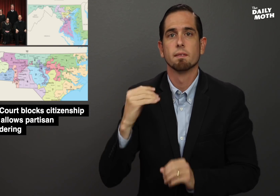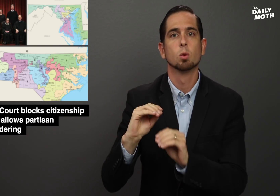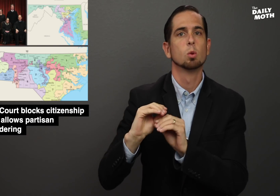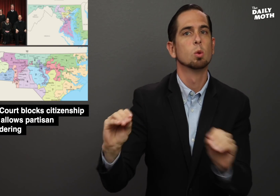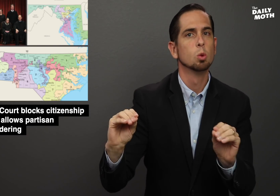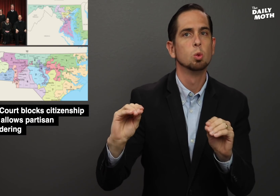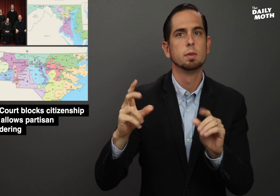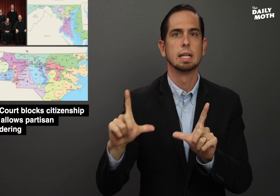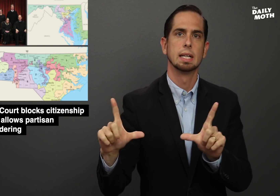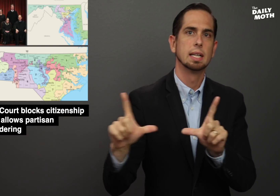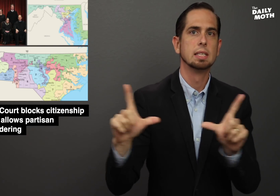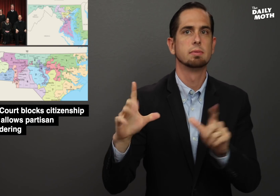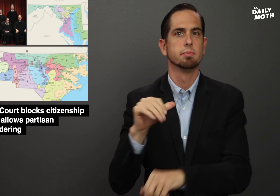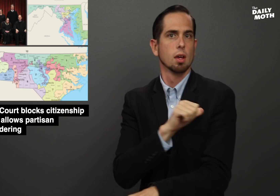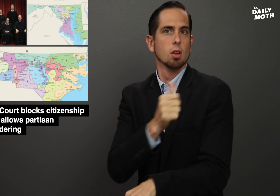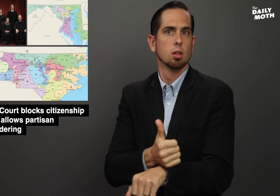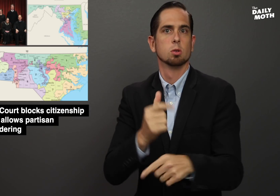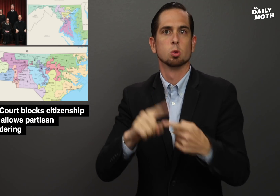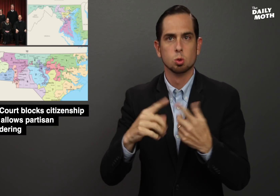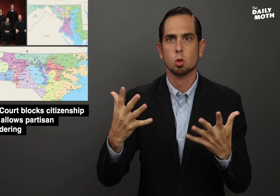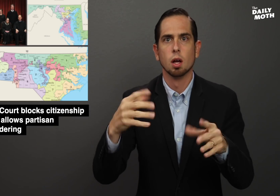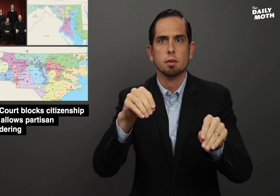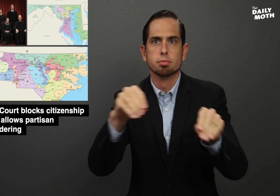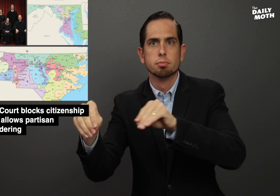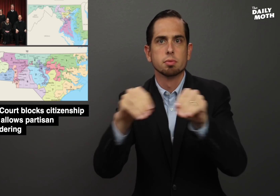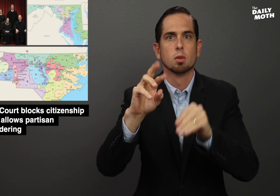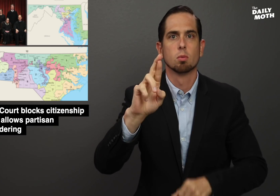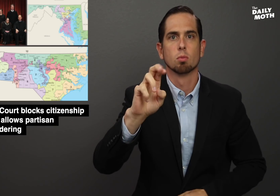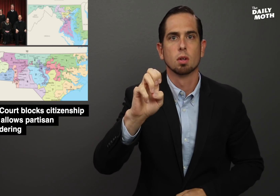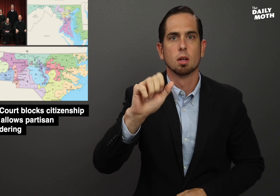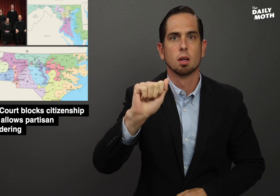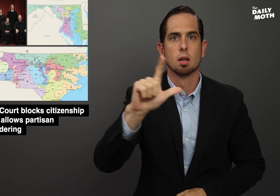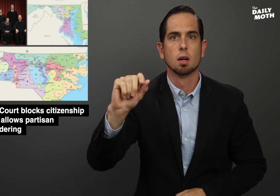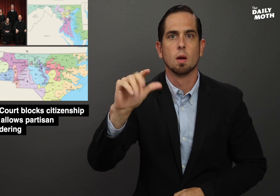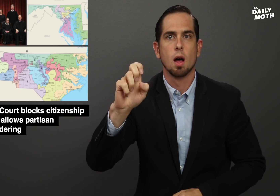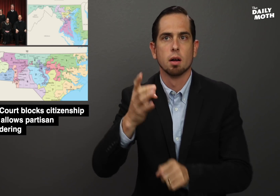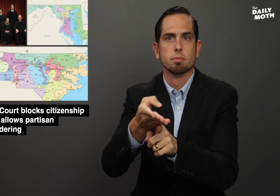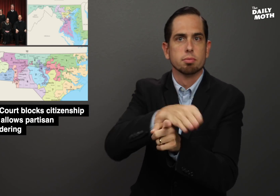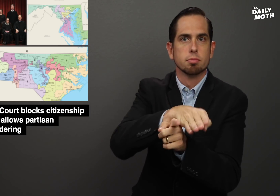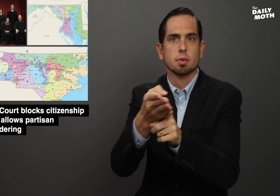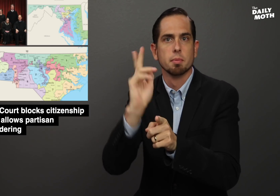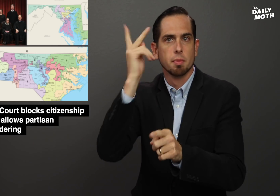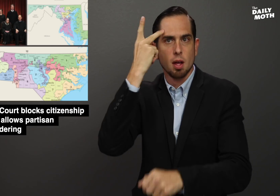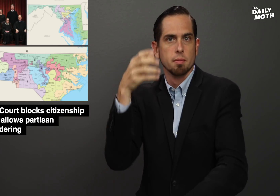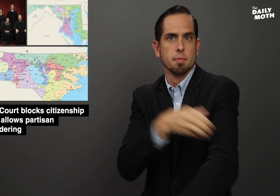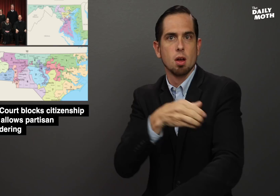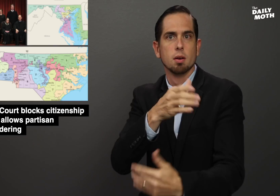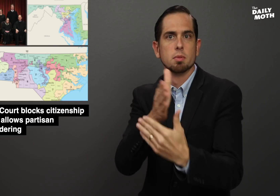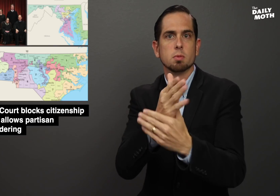no license to reallocate political power between